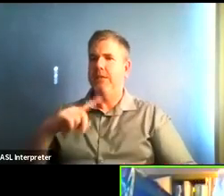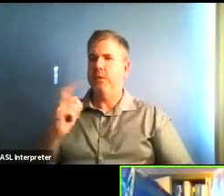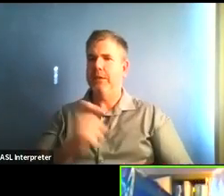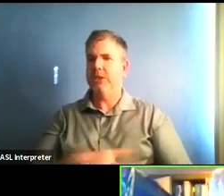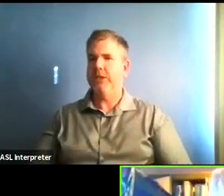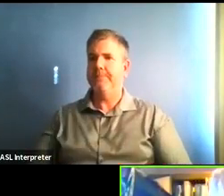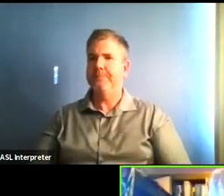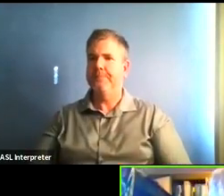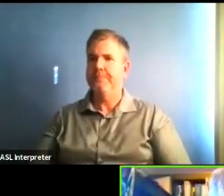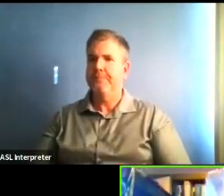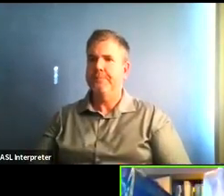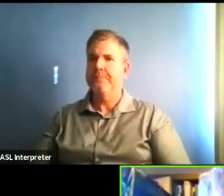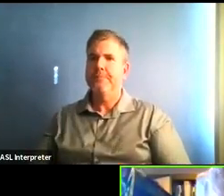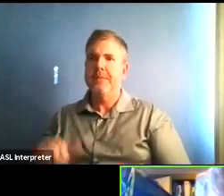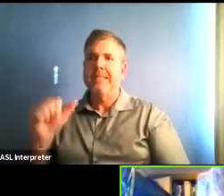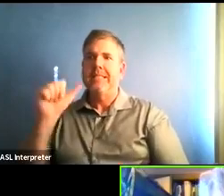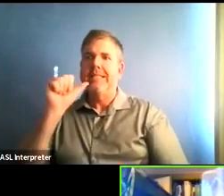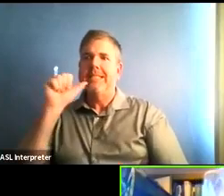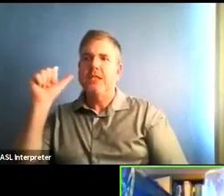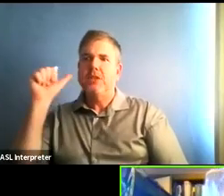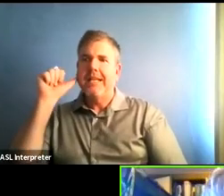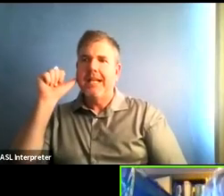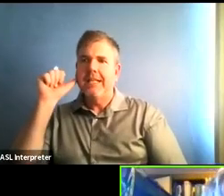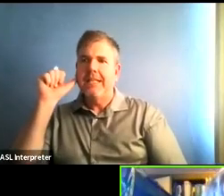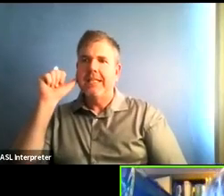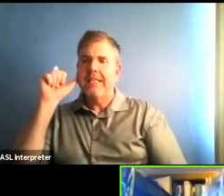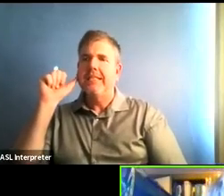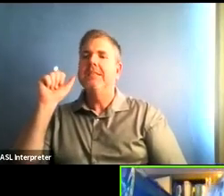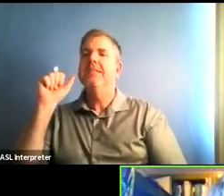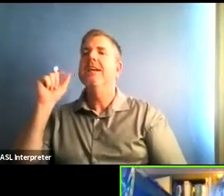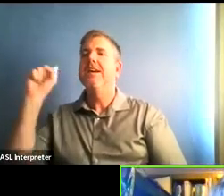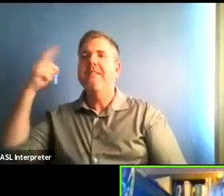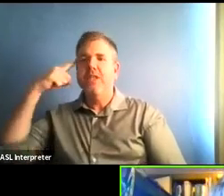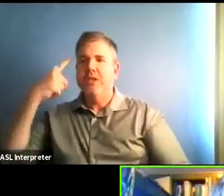The governor allowed those even for those of us in the purple tier, what is the